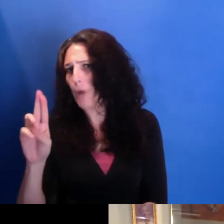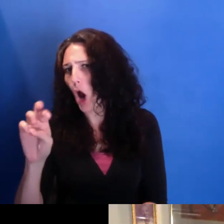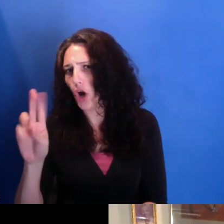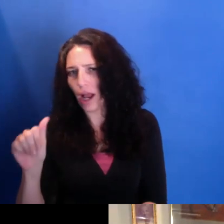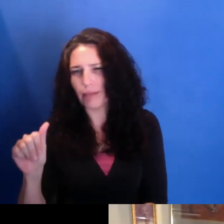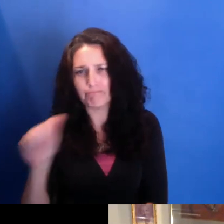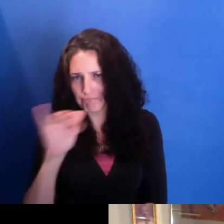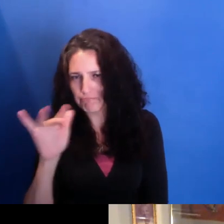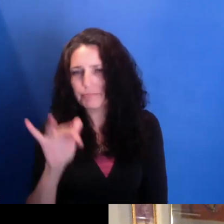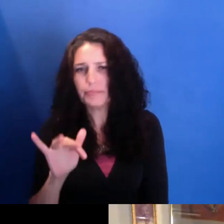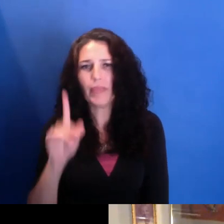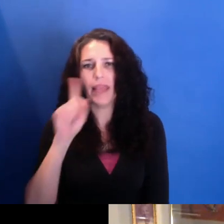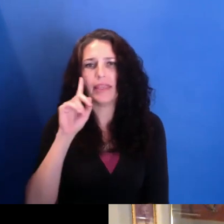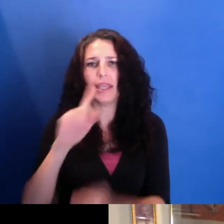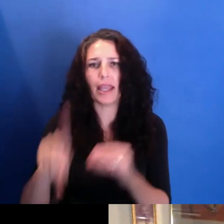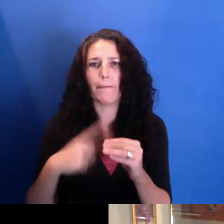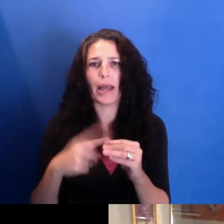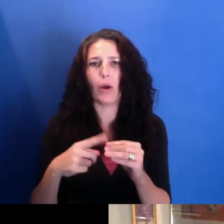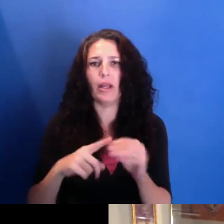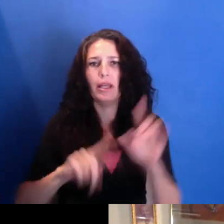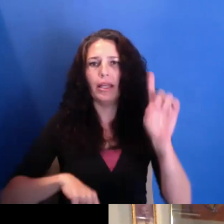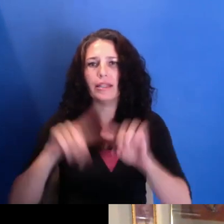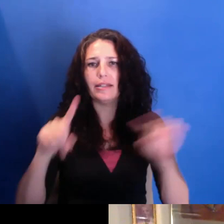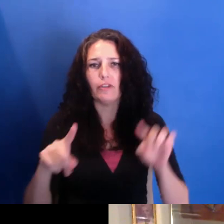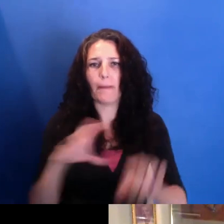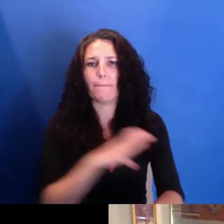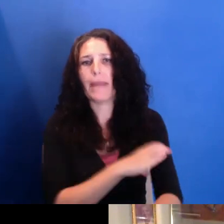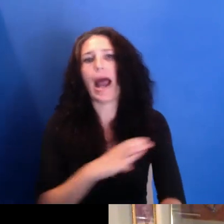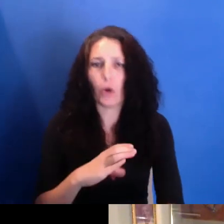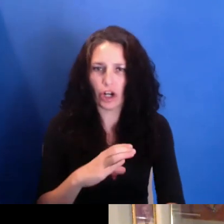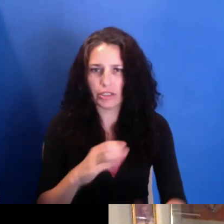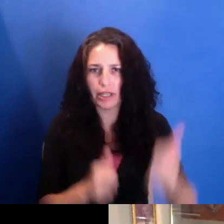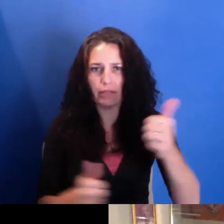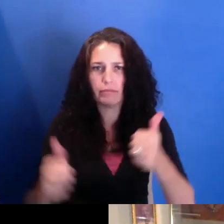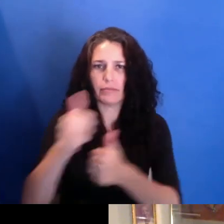power differentials in cinema. You know, and folks like Carlton Jones.